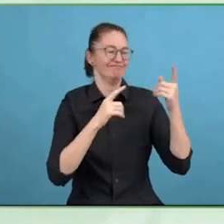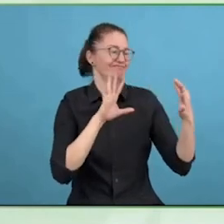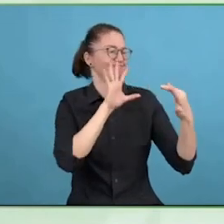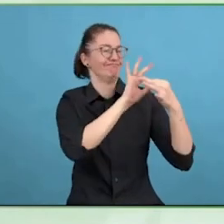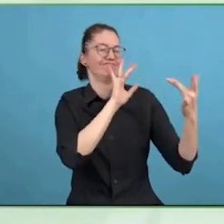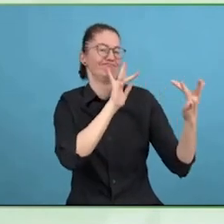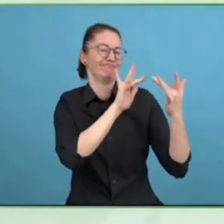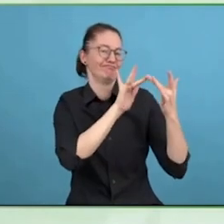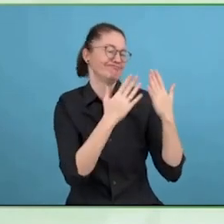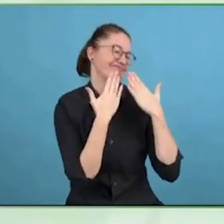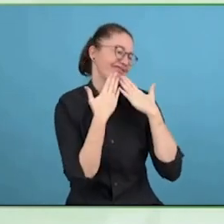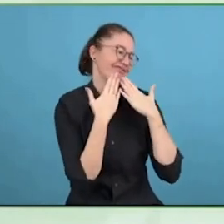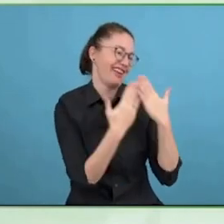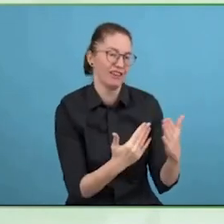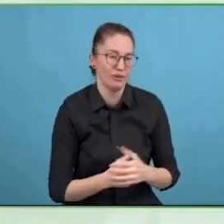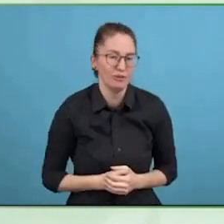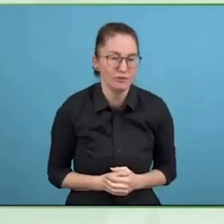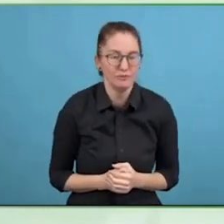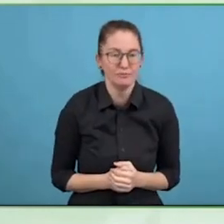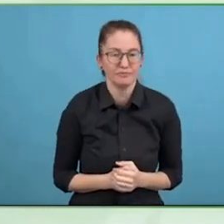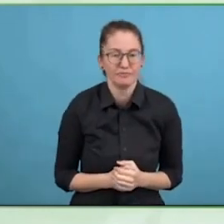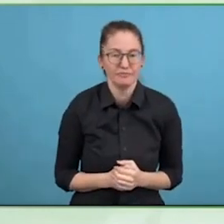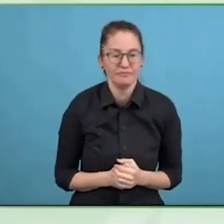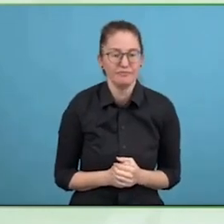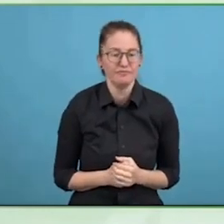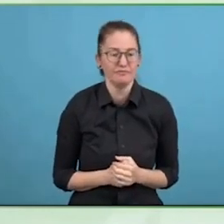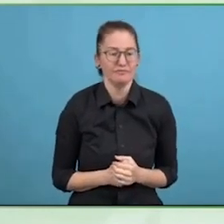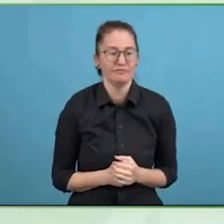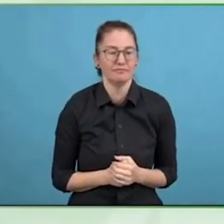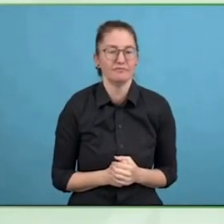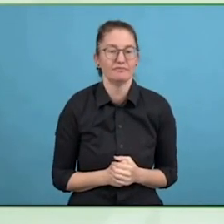about and this is one of the things that we are doing here at Zero